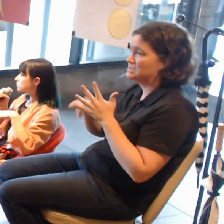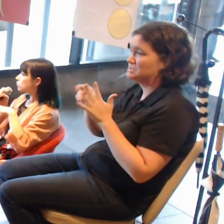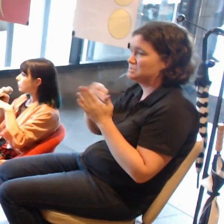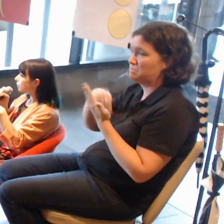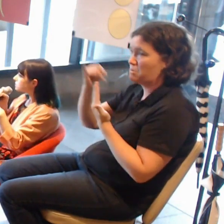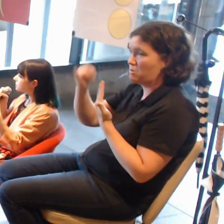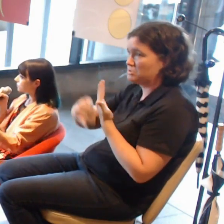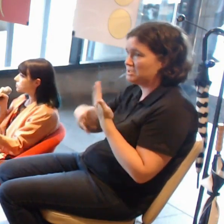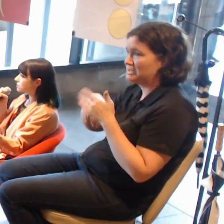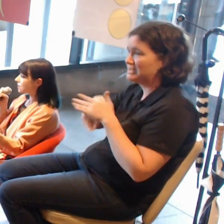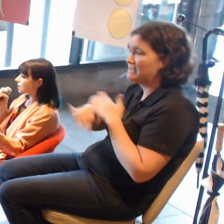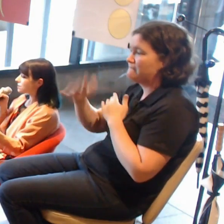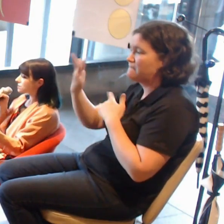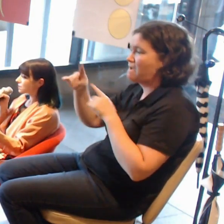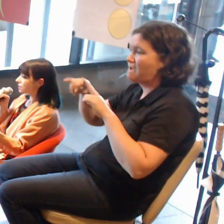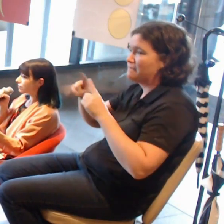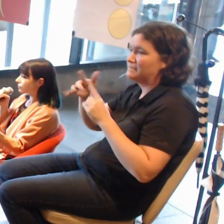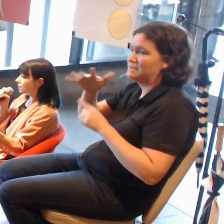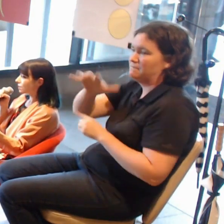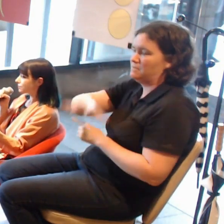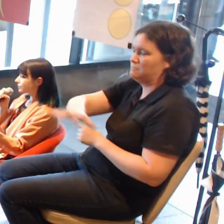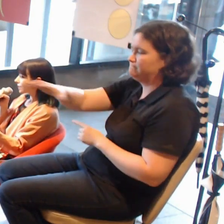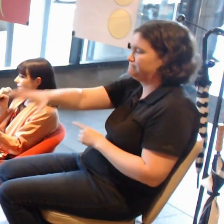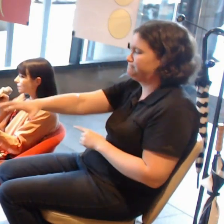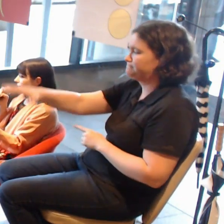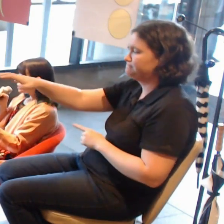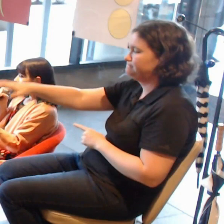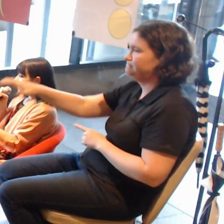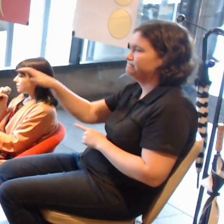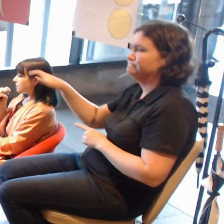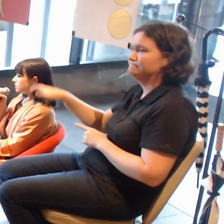if I am using the artist's terms.